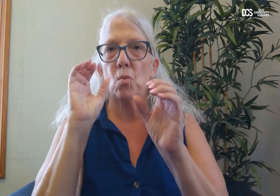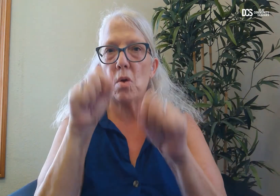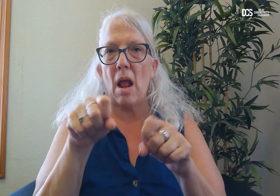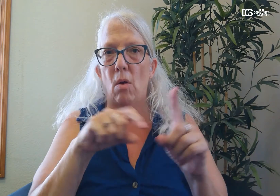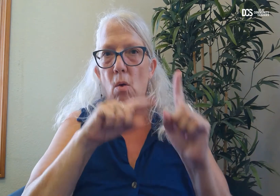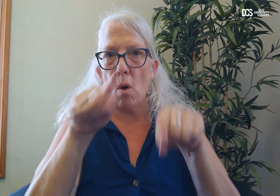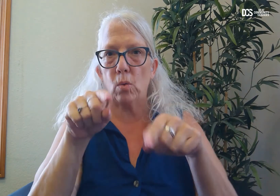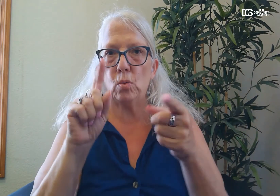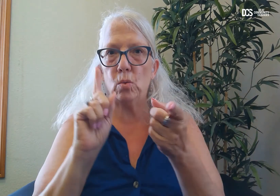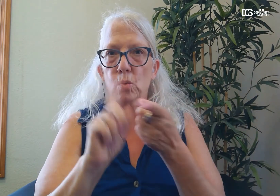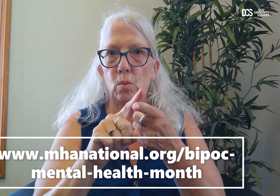You can go to this link.